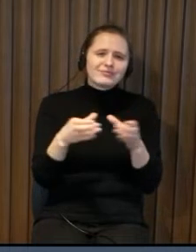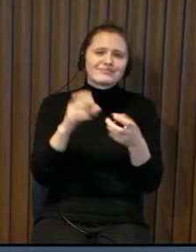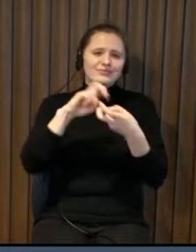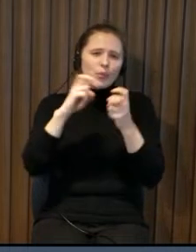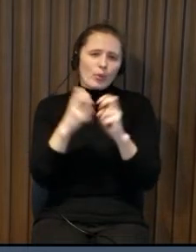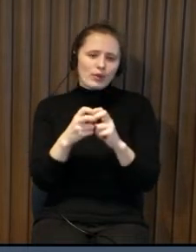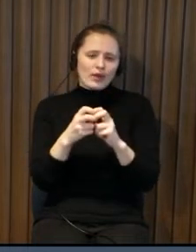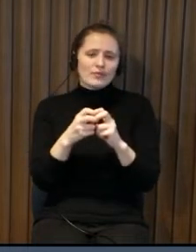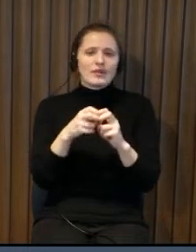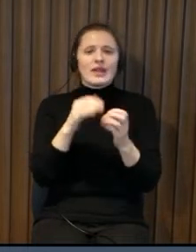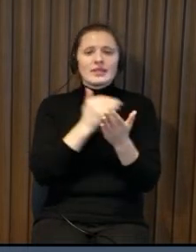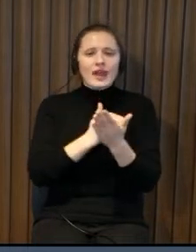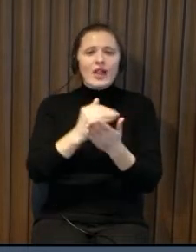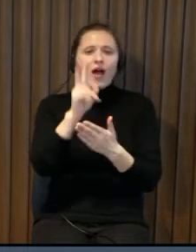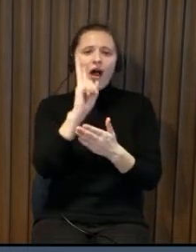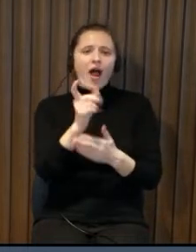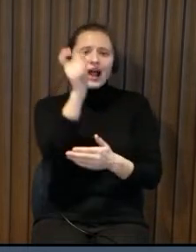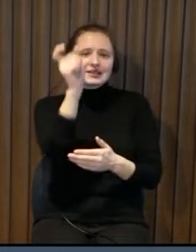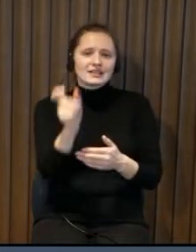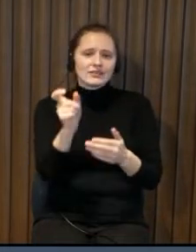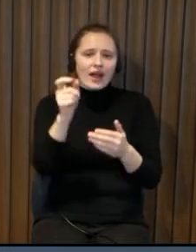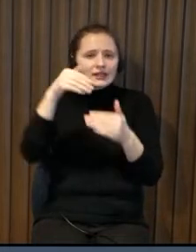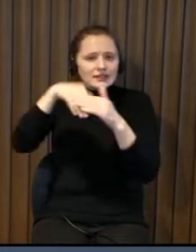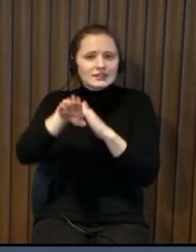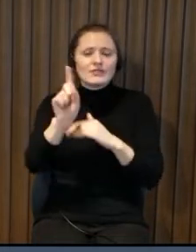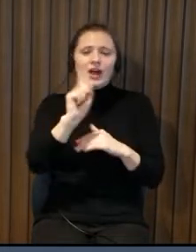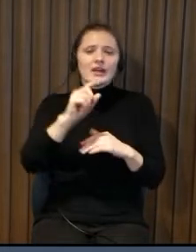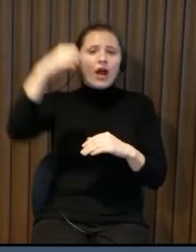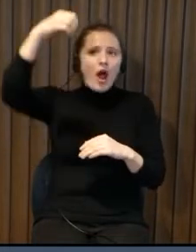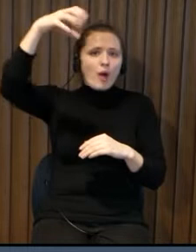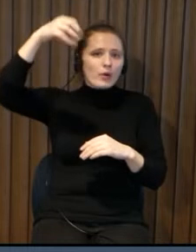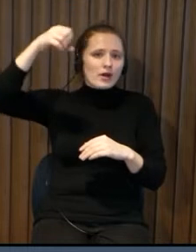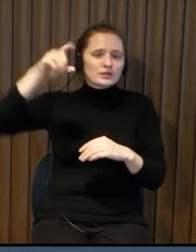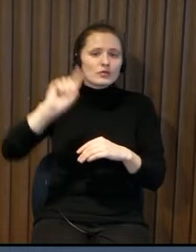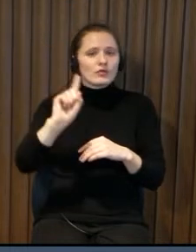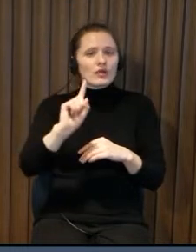the shoulders of the municipalities and then it's quite complex so the next step when we